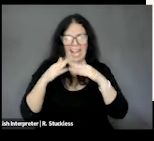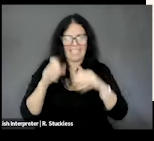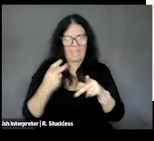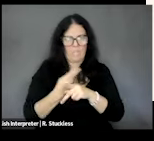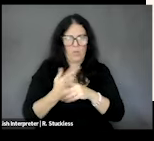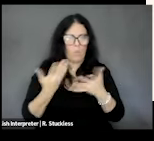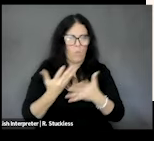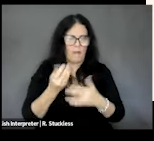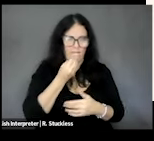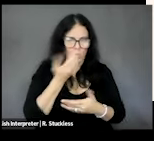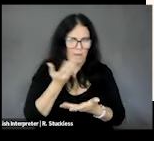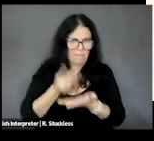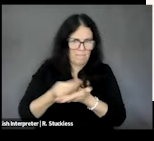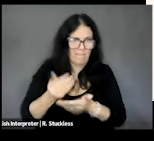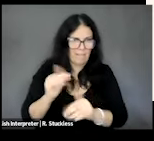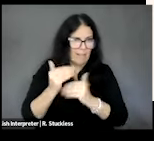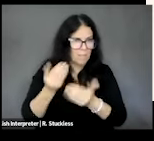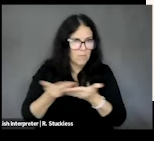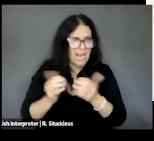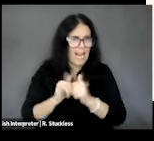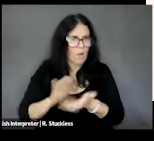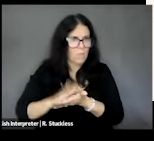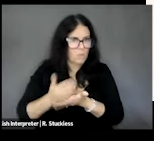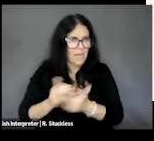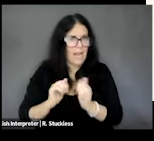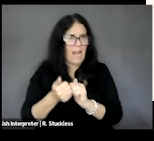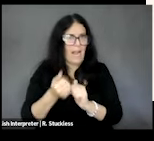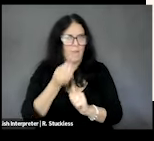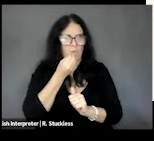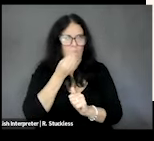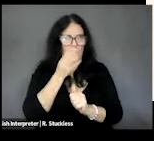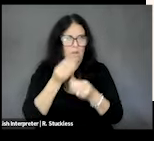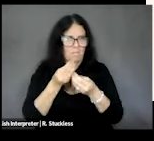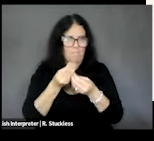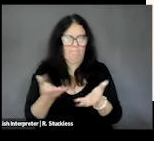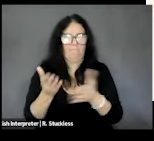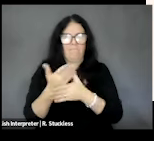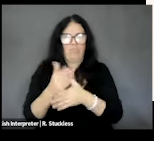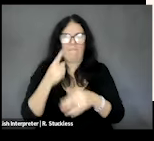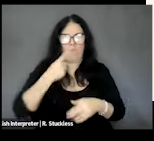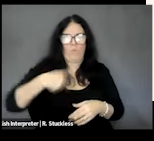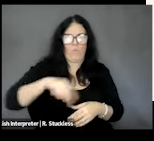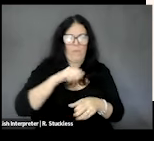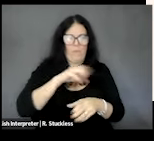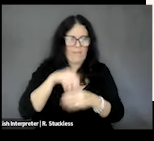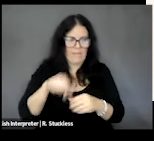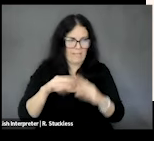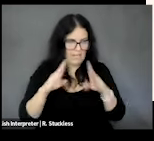be purchased, how it will be prepared, and how this food will be distributed within the household,